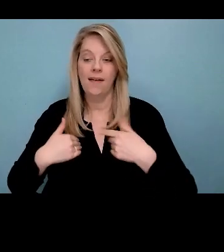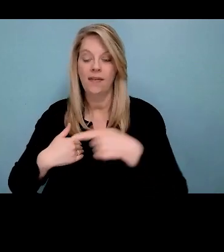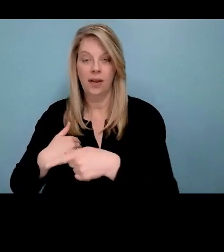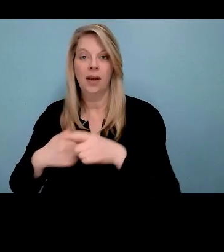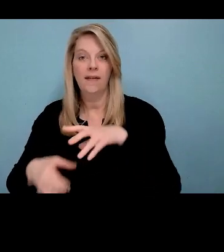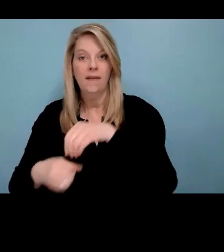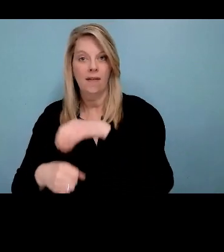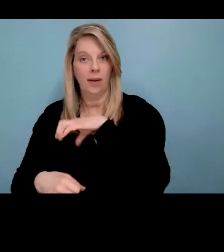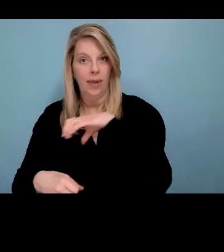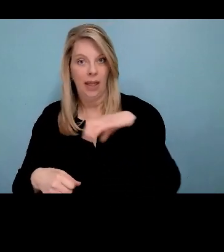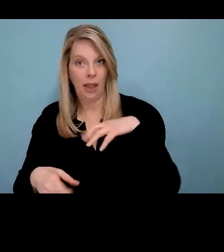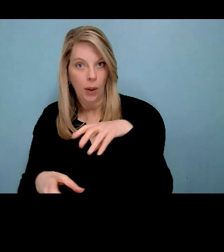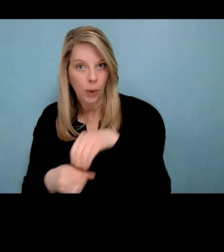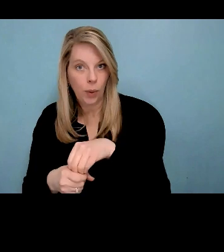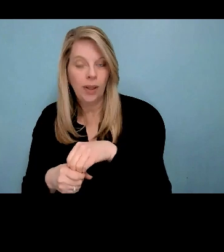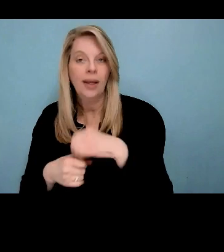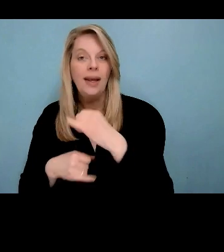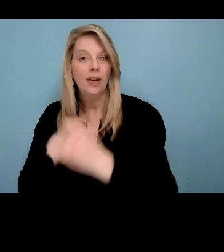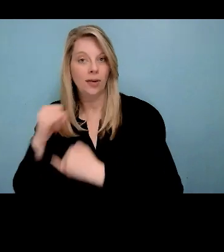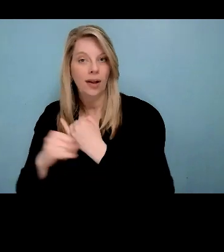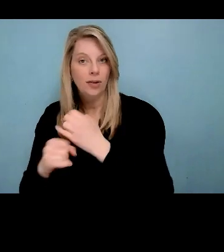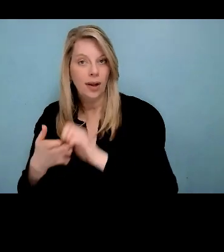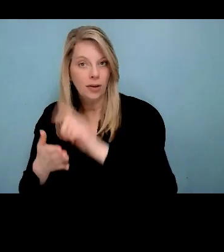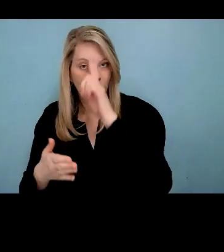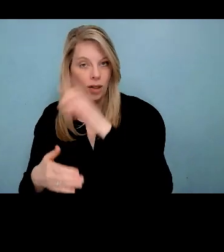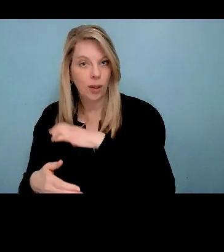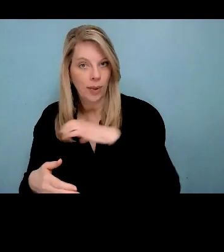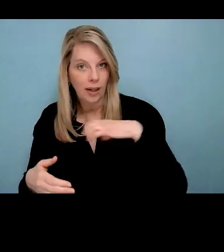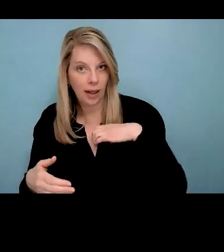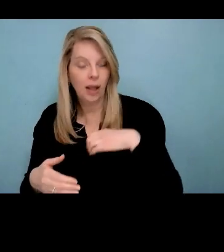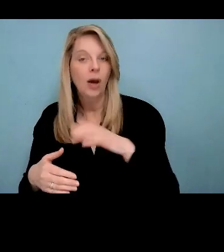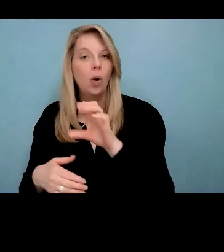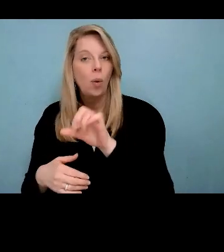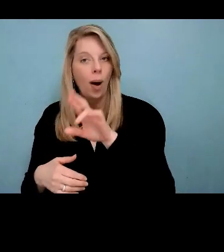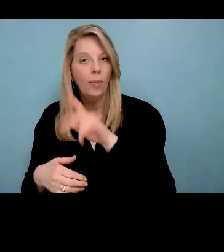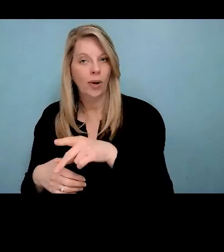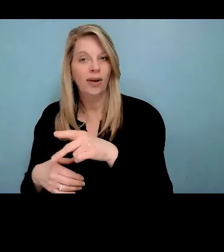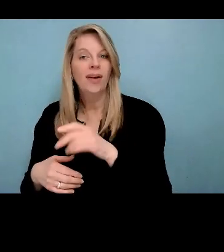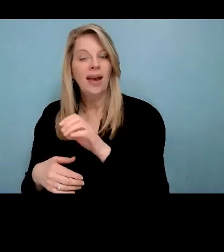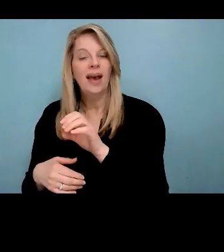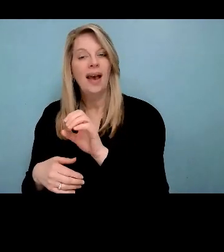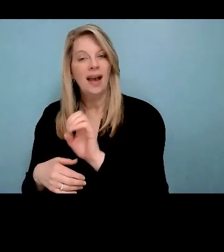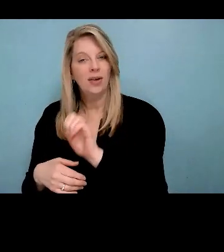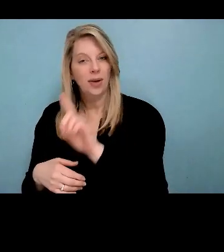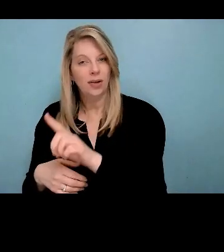to be here. I first want to say I have a little bit of a headache.